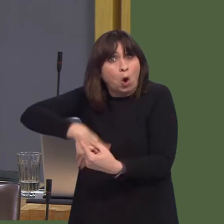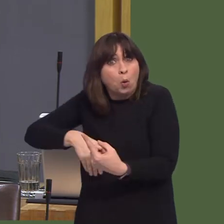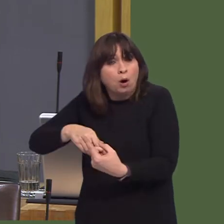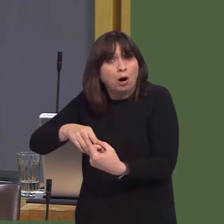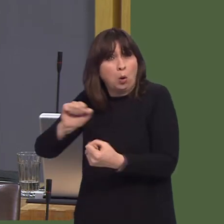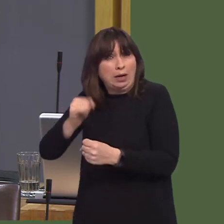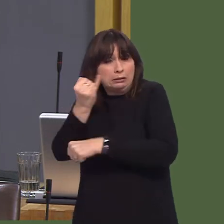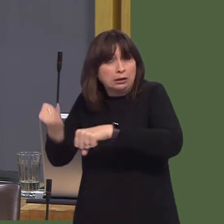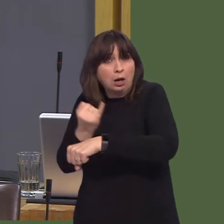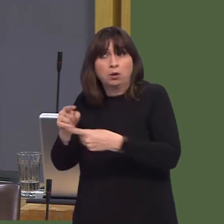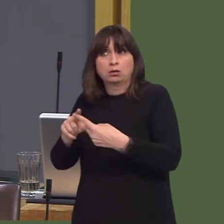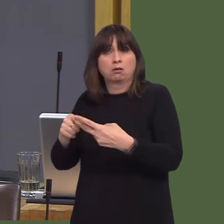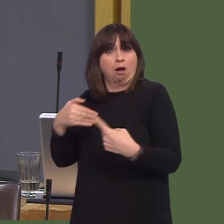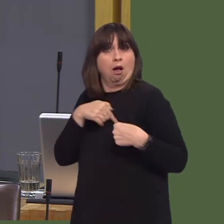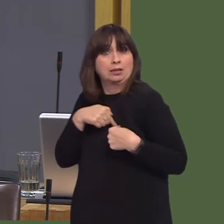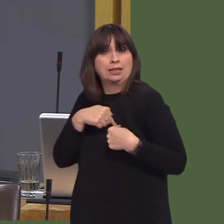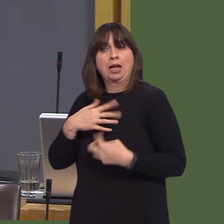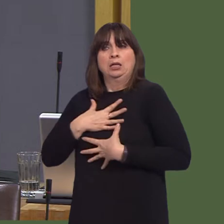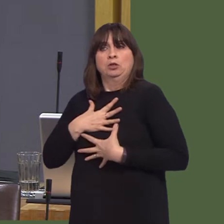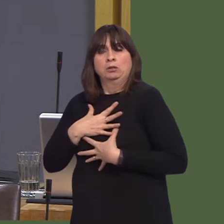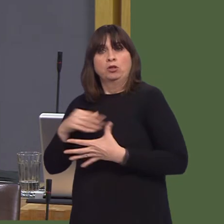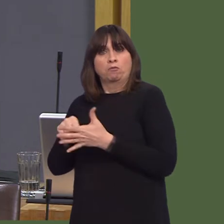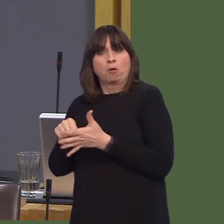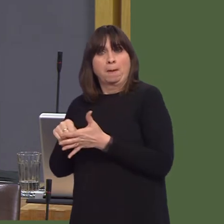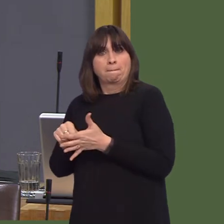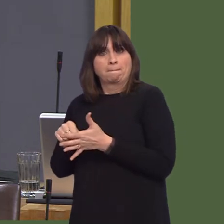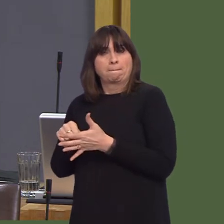reported in the equivalent period in the preceding two years.